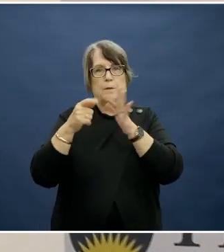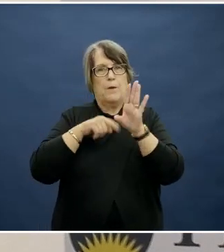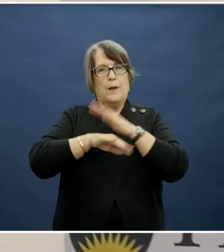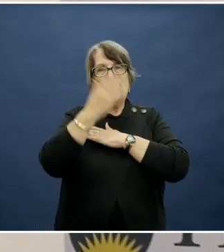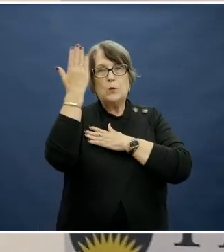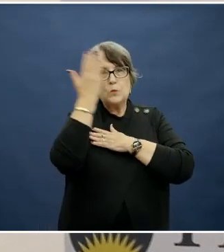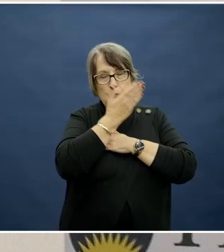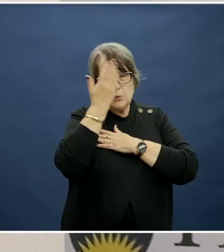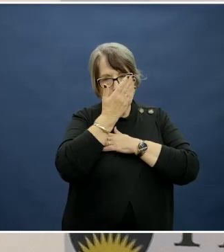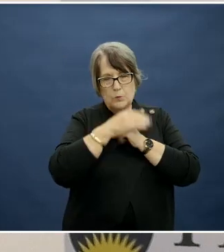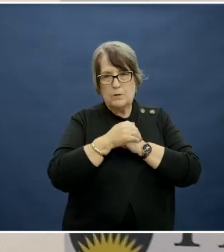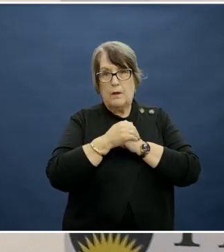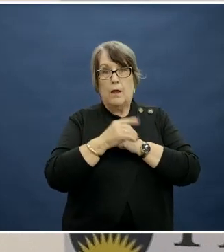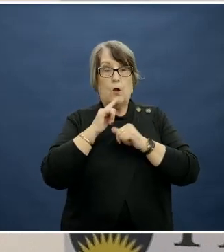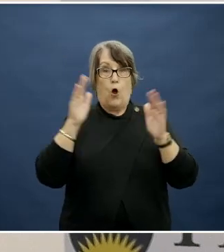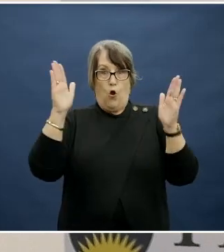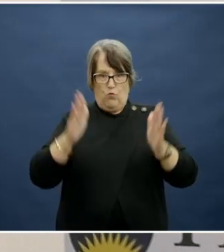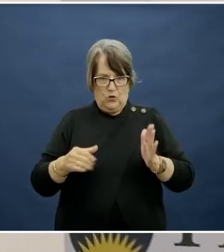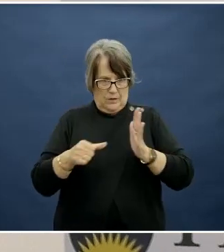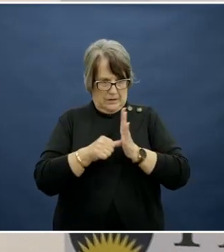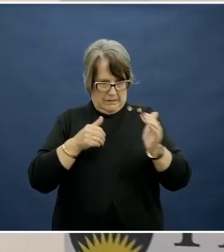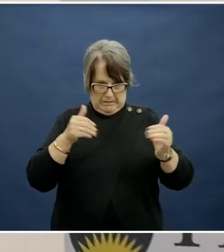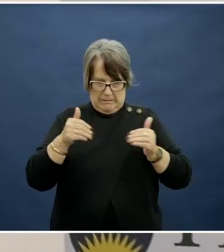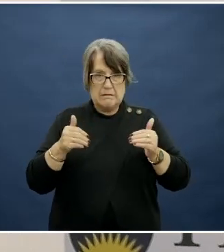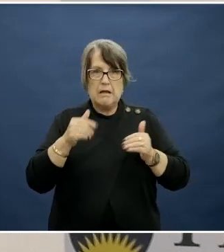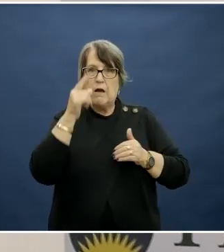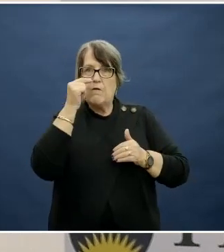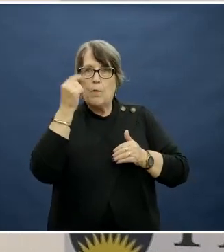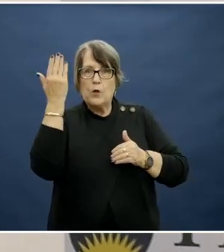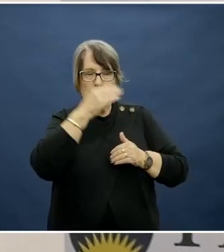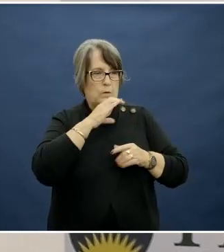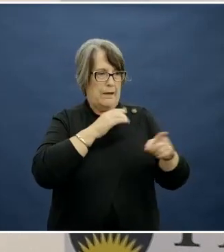that can be reduced financial viability of school canteens.